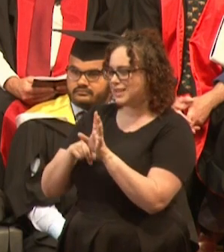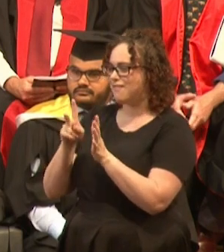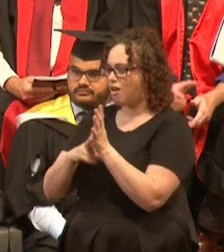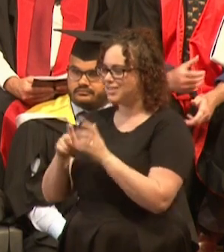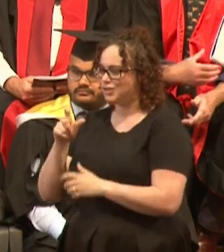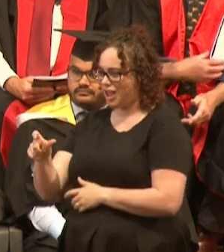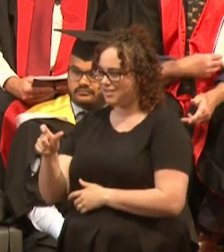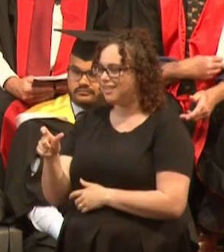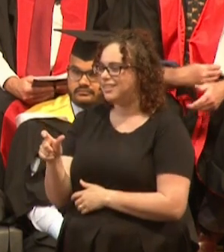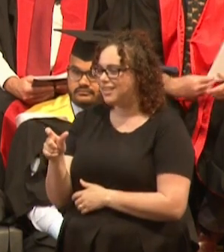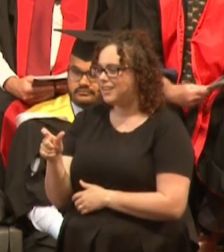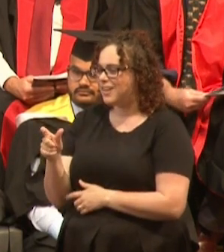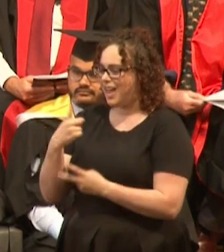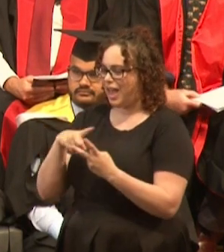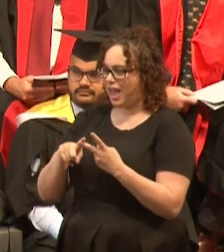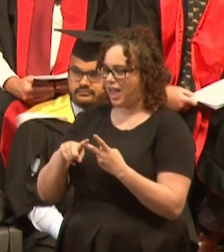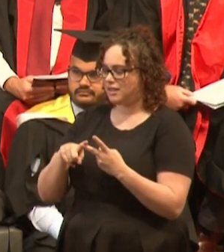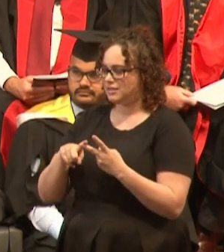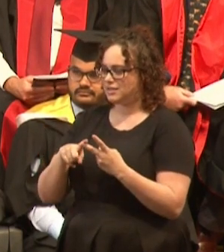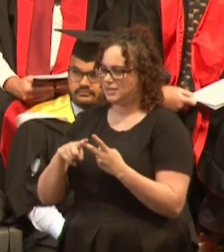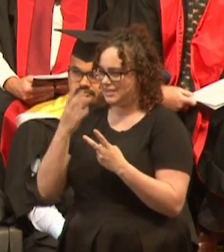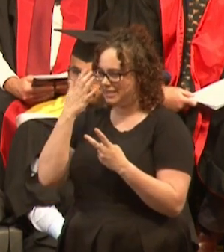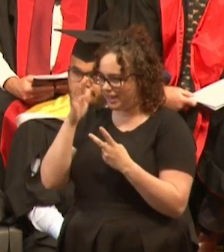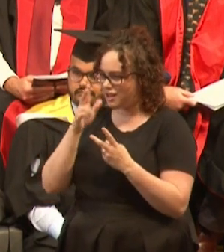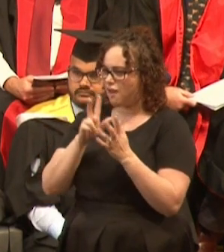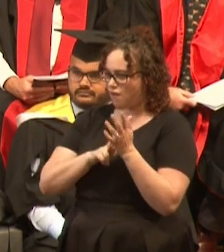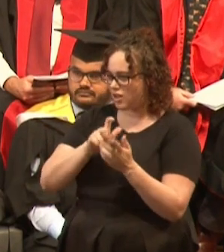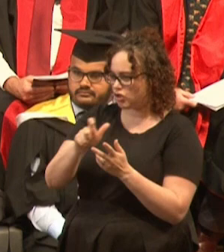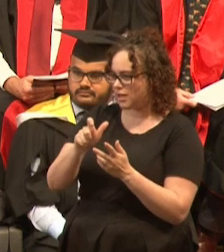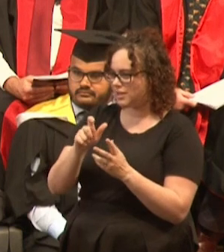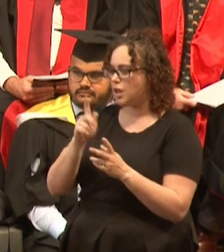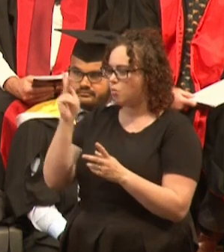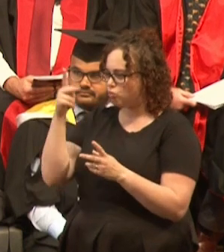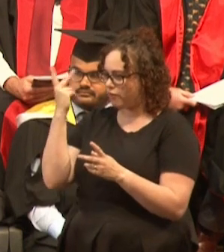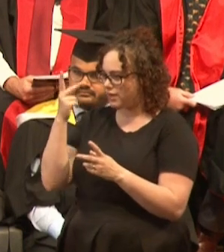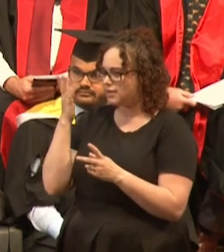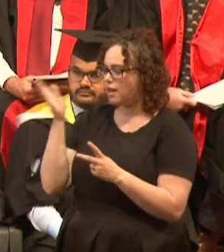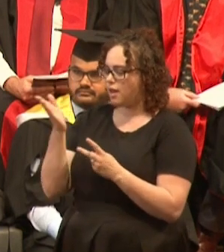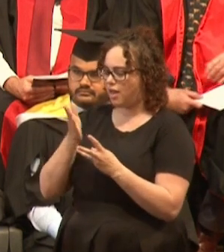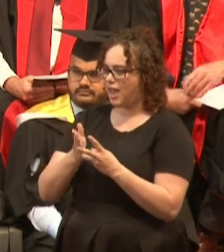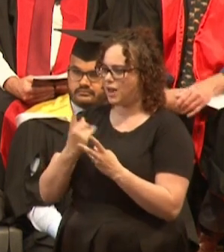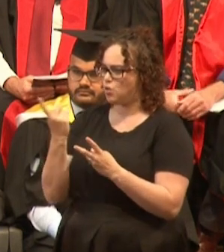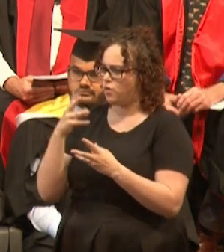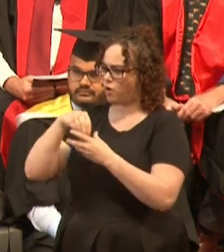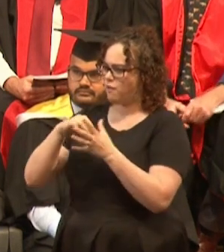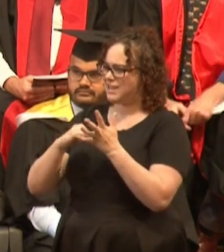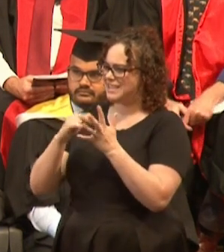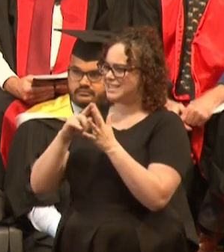and Senior Deputy Vice Chancellor Professor Simon Biggs, members of Senate, distinguished guests,